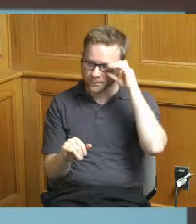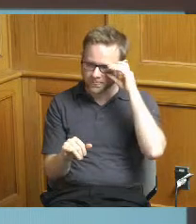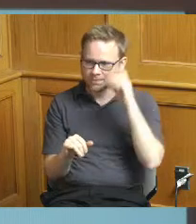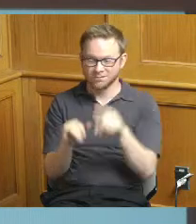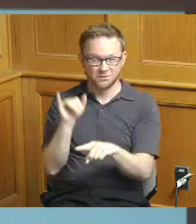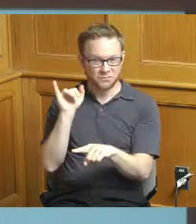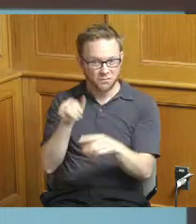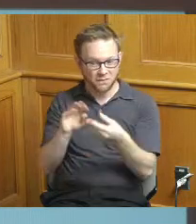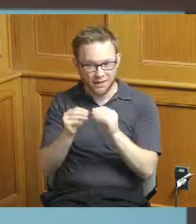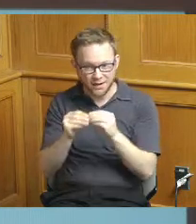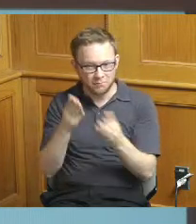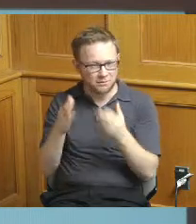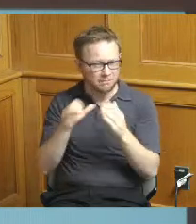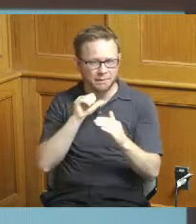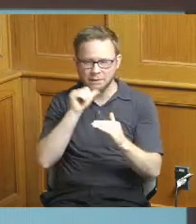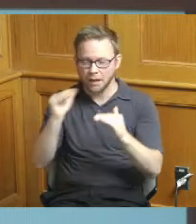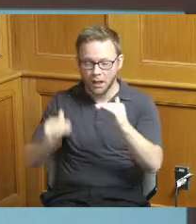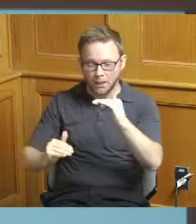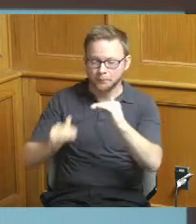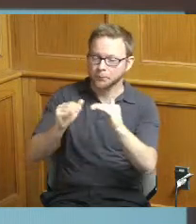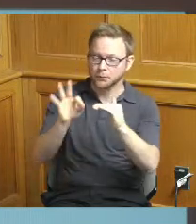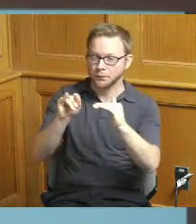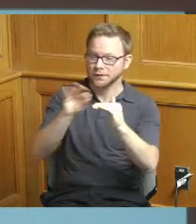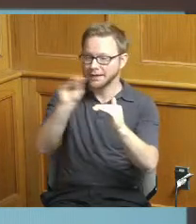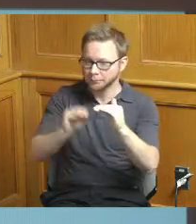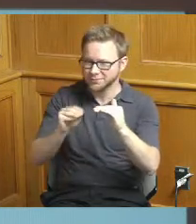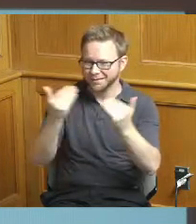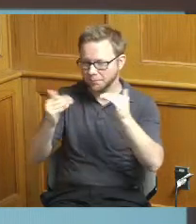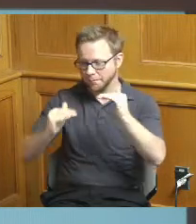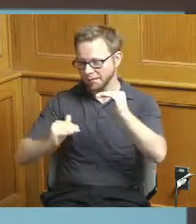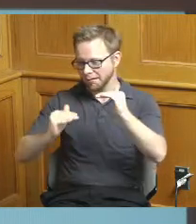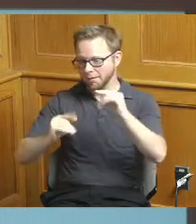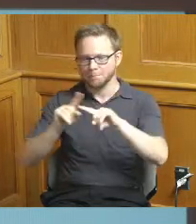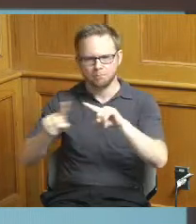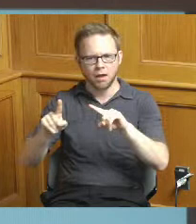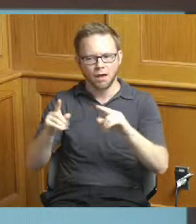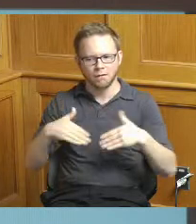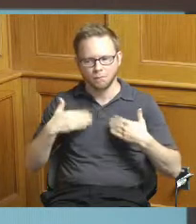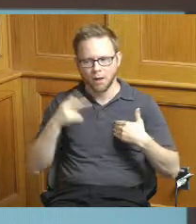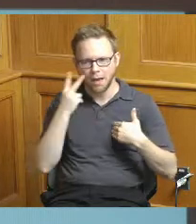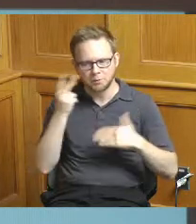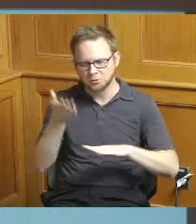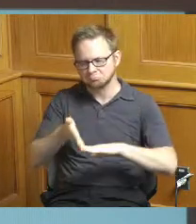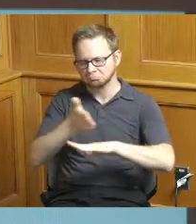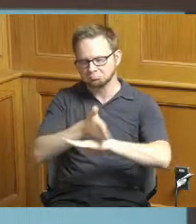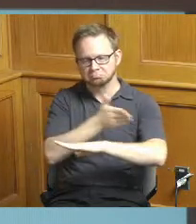exactly at 90 but we're still really pleased to see that we're on track this year